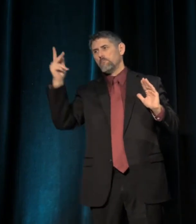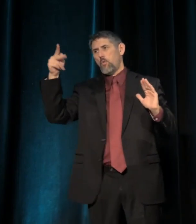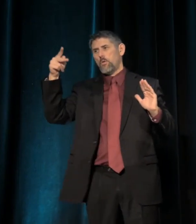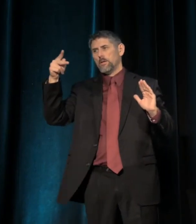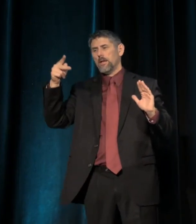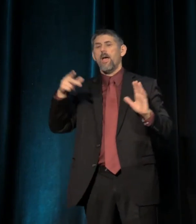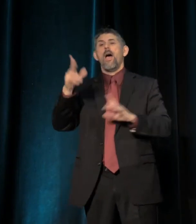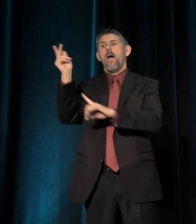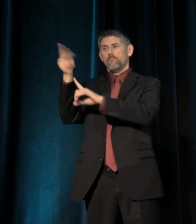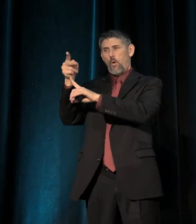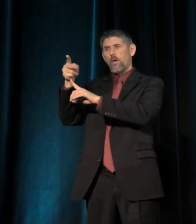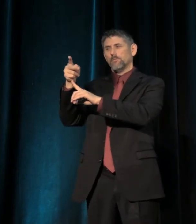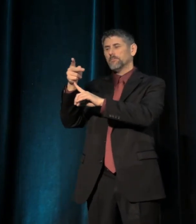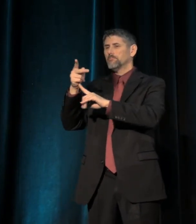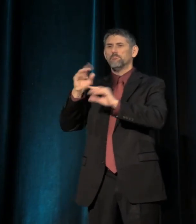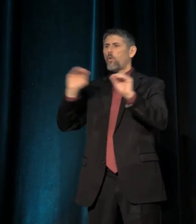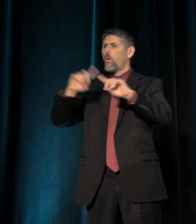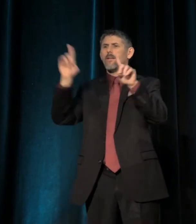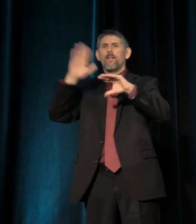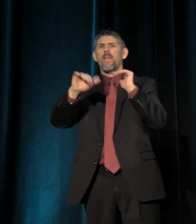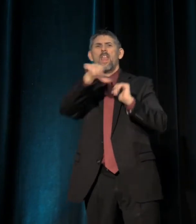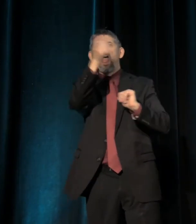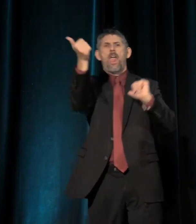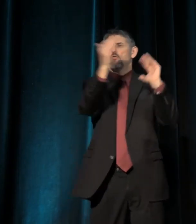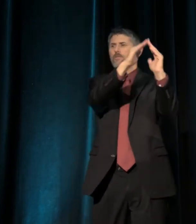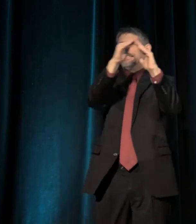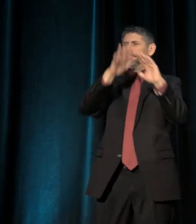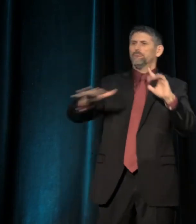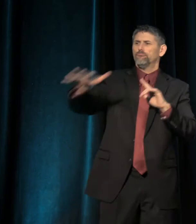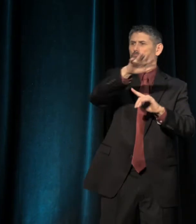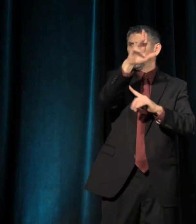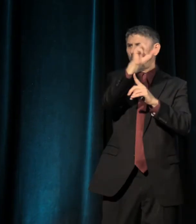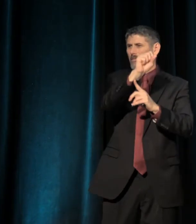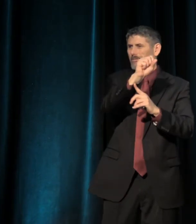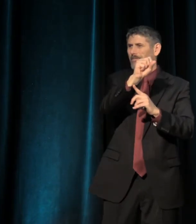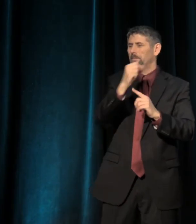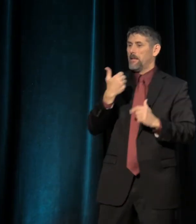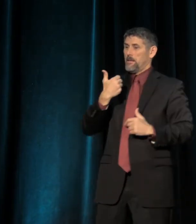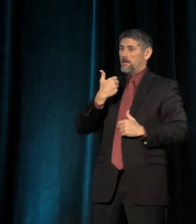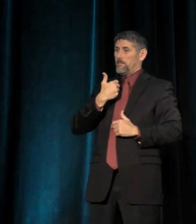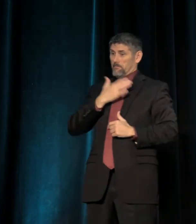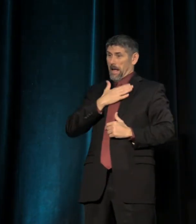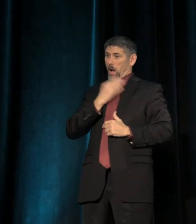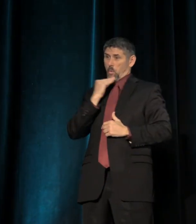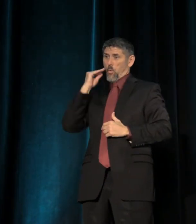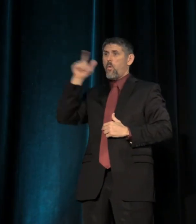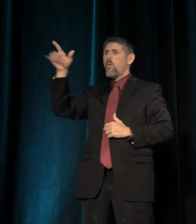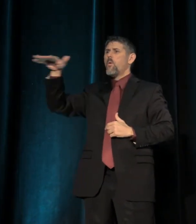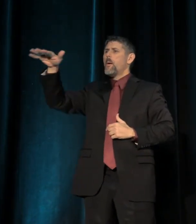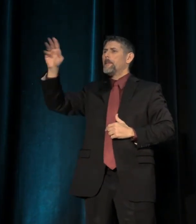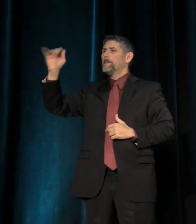And Portland is no different from any other city in this country. And like my own home of the Bay Area,